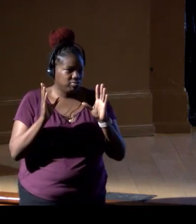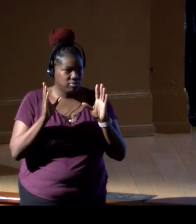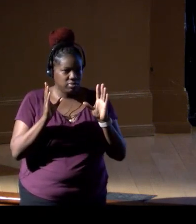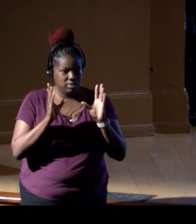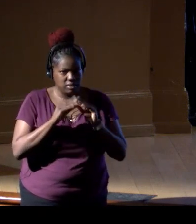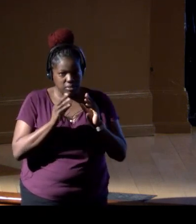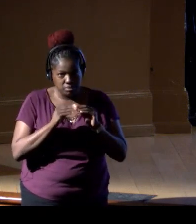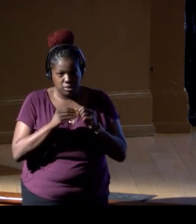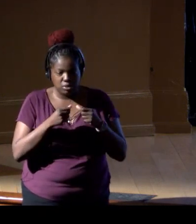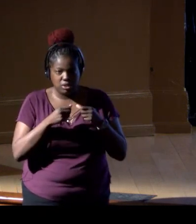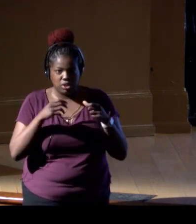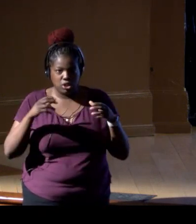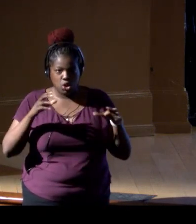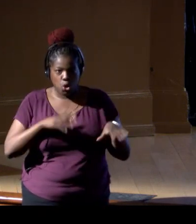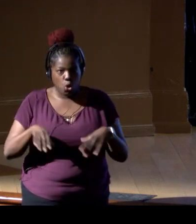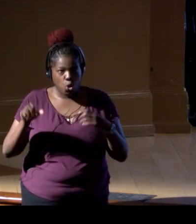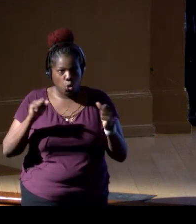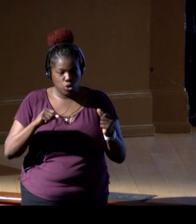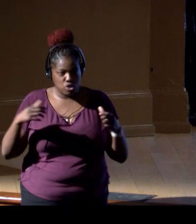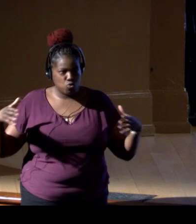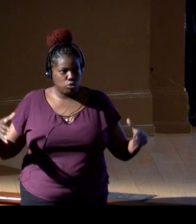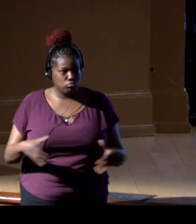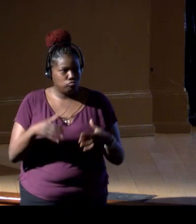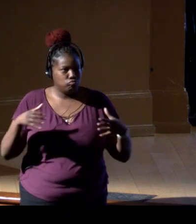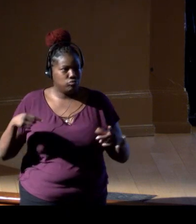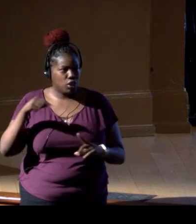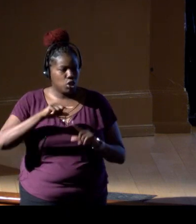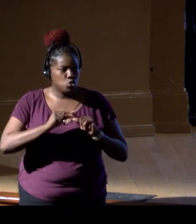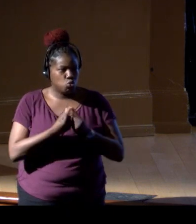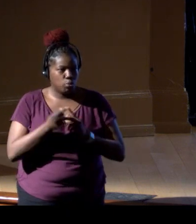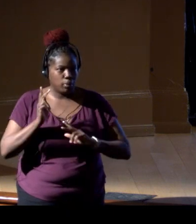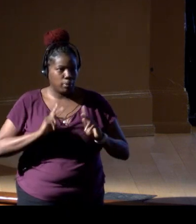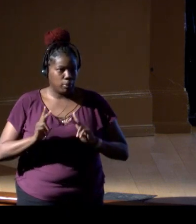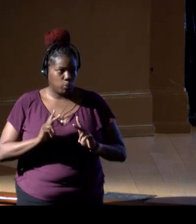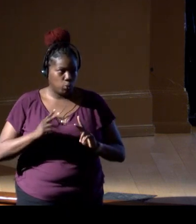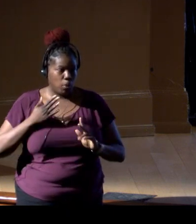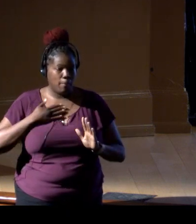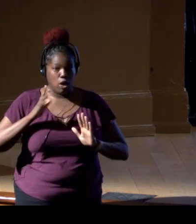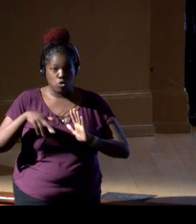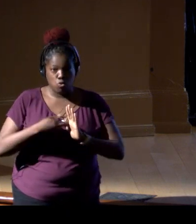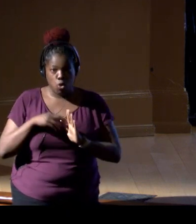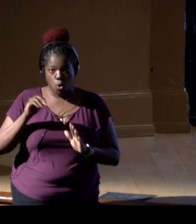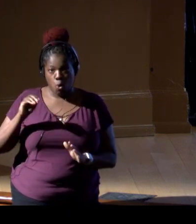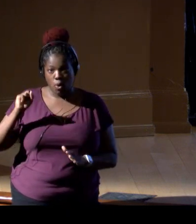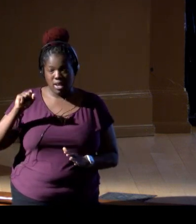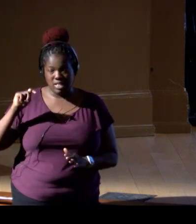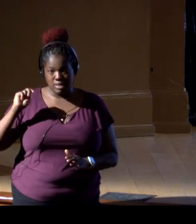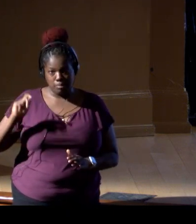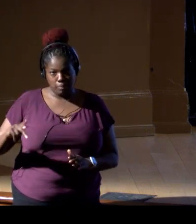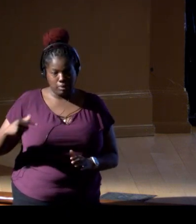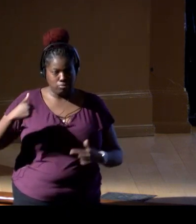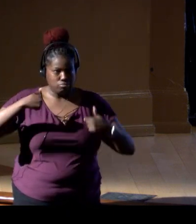in bringing us together. In my role at OSTP, I serve as the co-chair